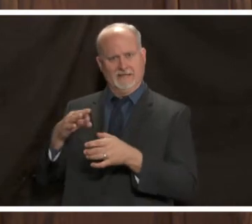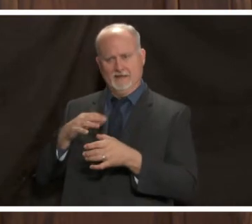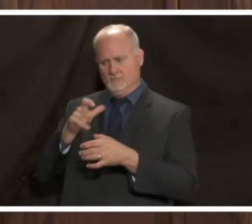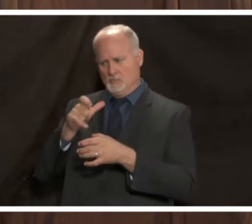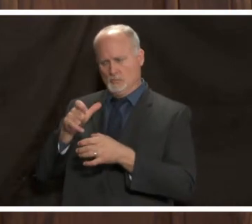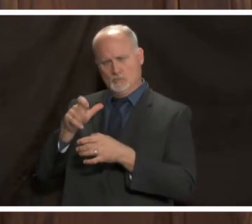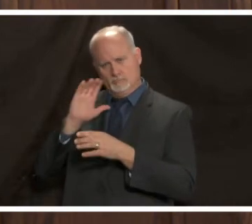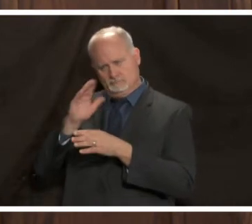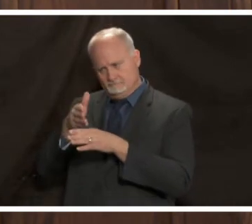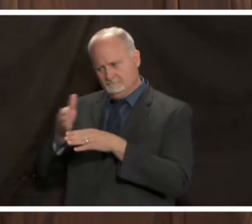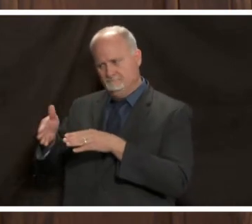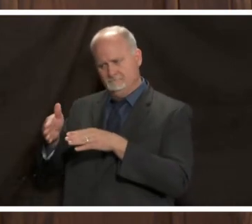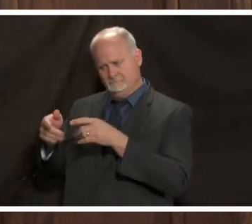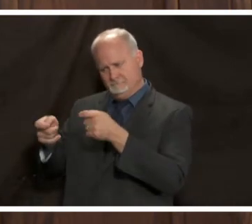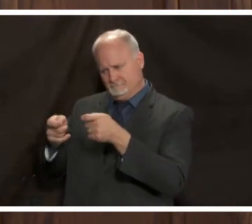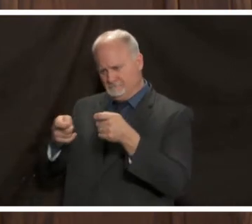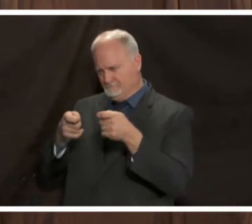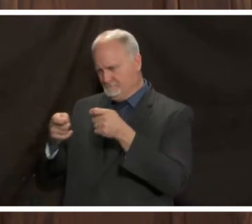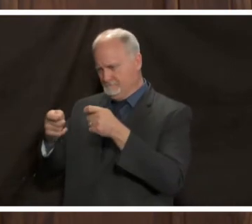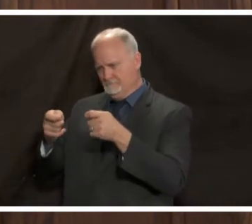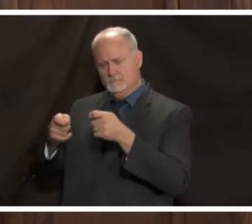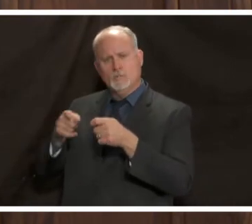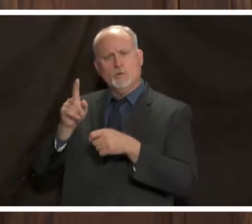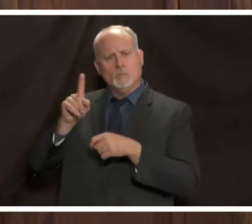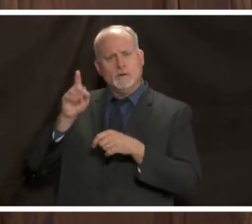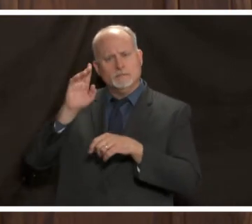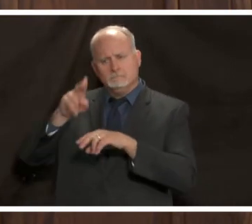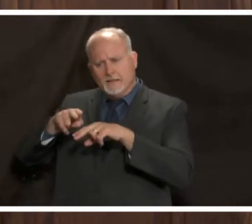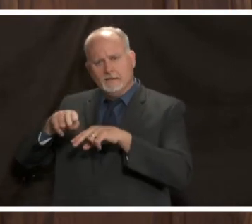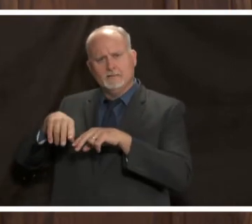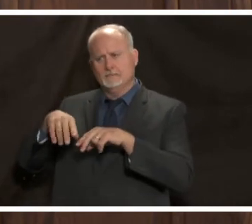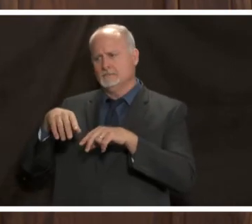themselves to micromanaging down to the bed level and the individual staff member level